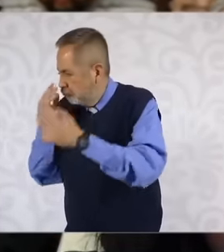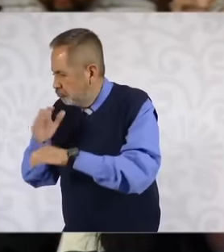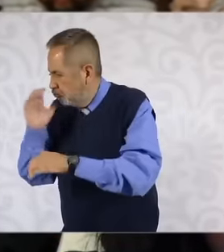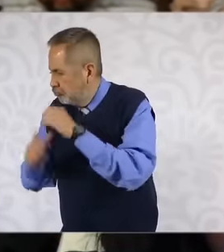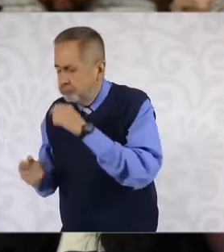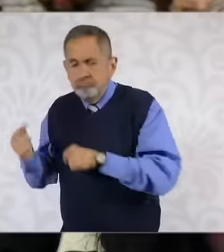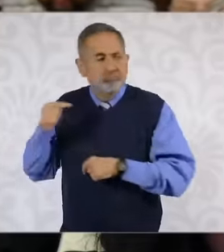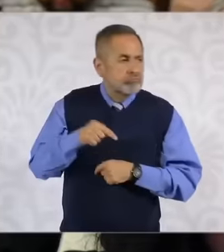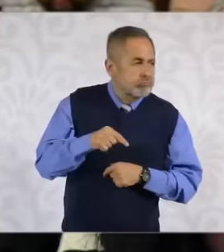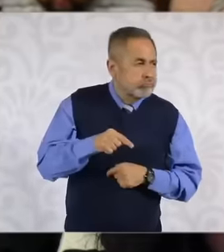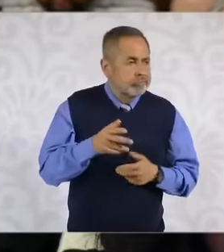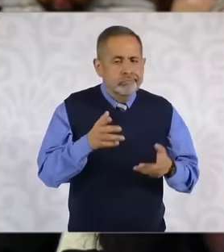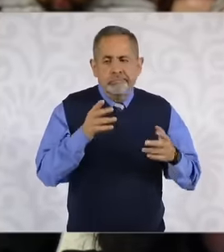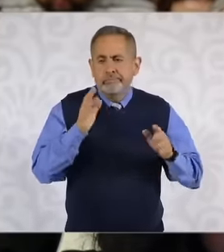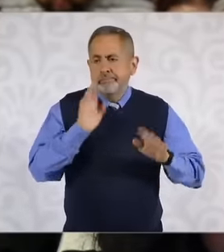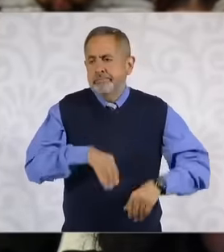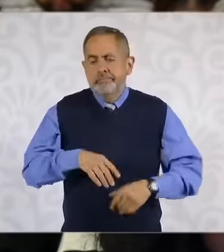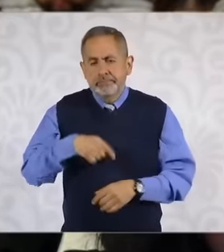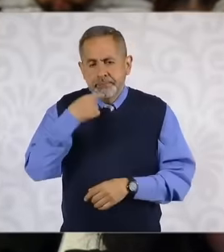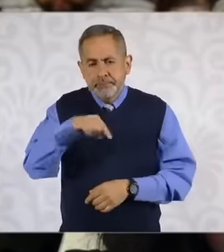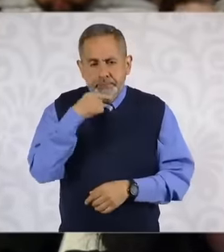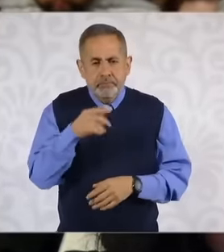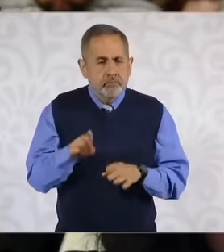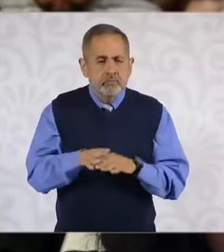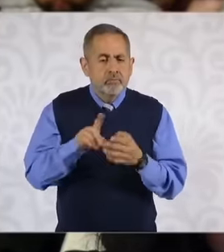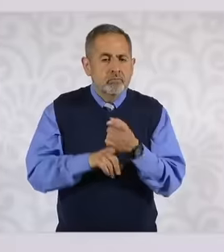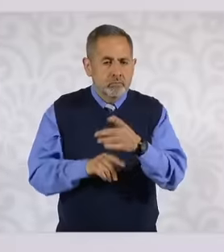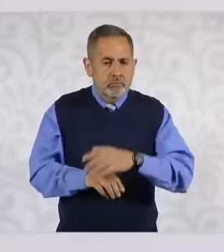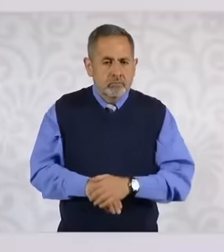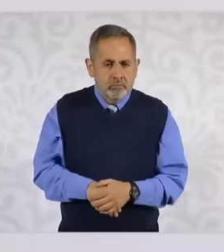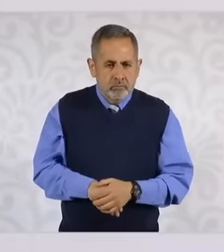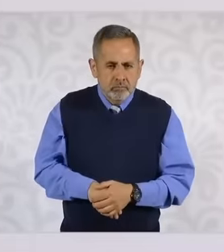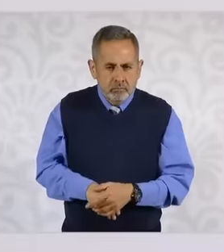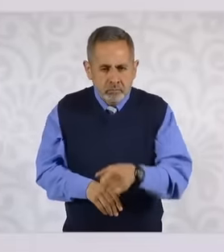that obstacle within Mexico. I hope it's not the famous apostille is not what is